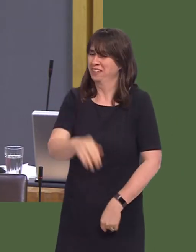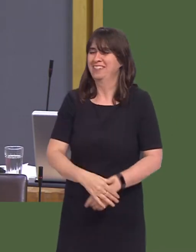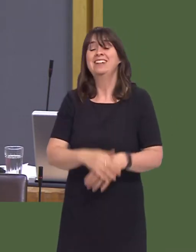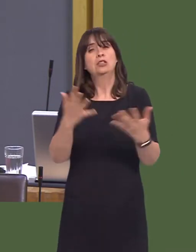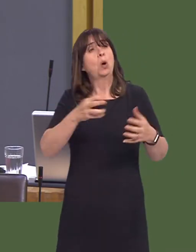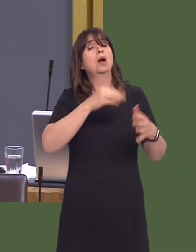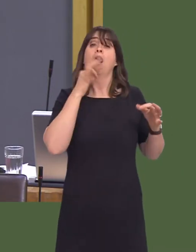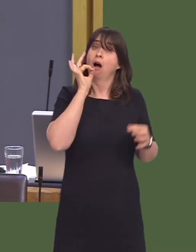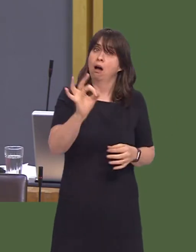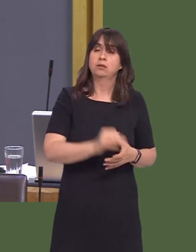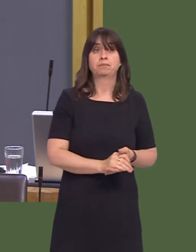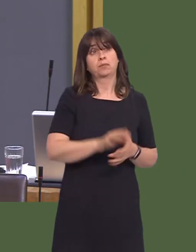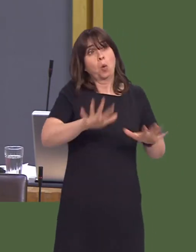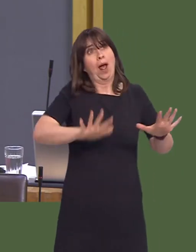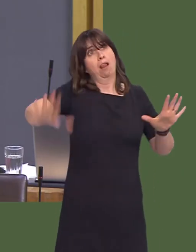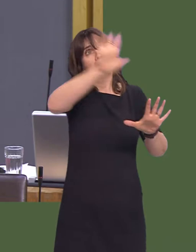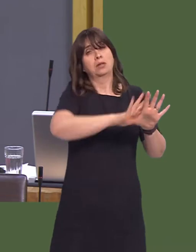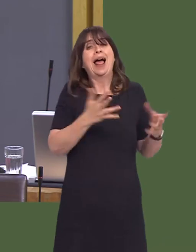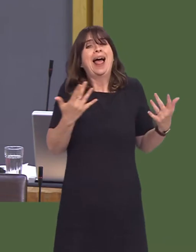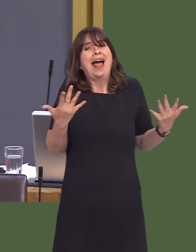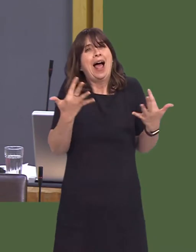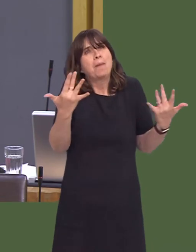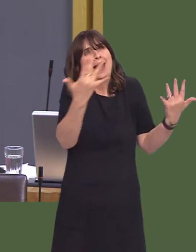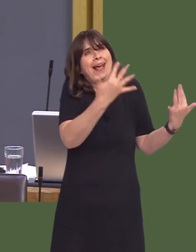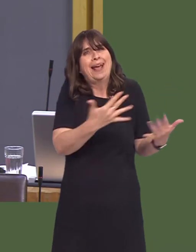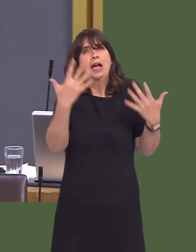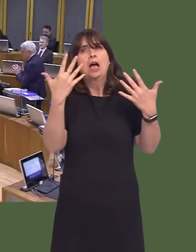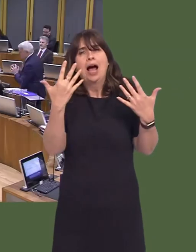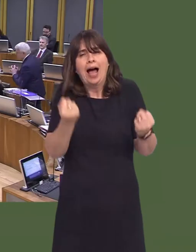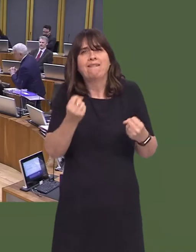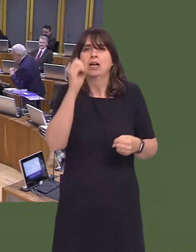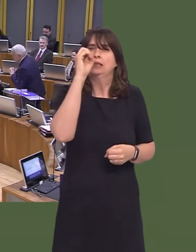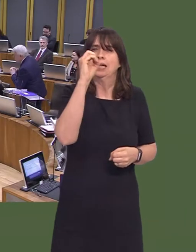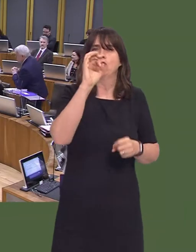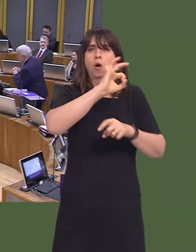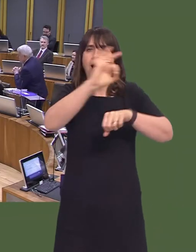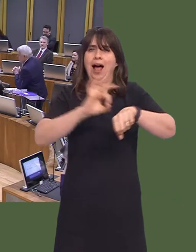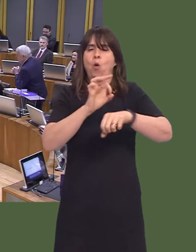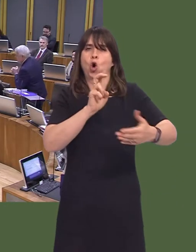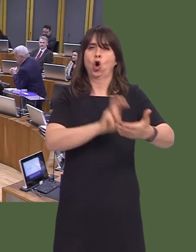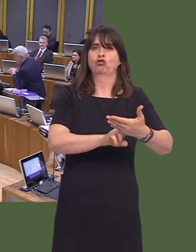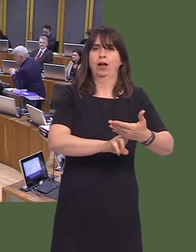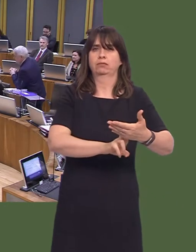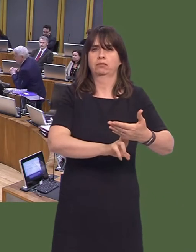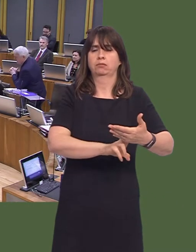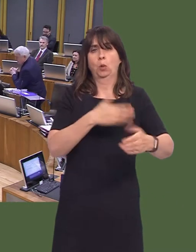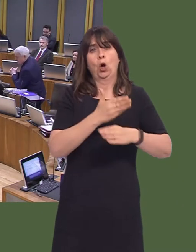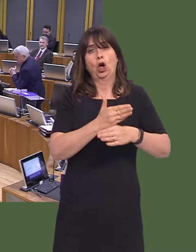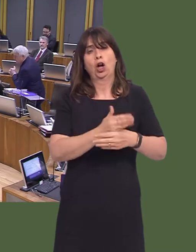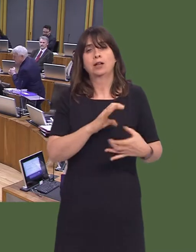in employment on a zero-hours contract? Has it increased or decreased since 2016? Carwyn Jones AM: It's very difficult to give an answer to that question, because, of course,